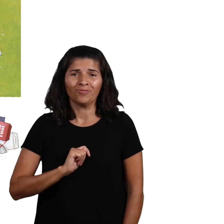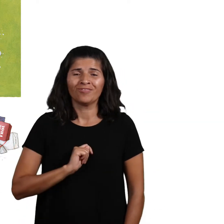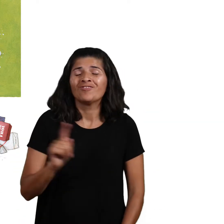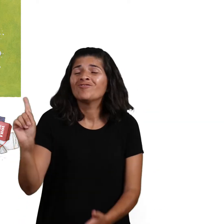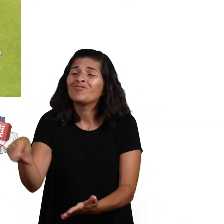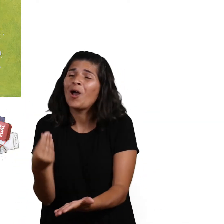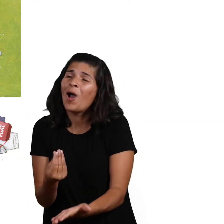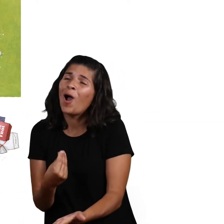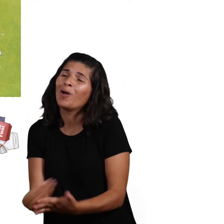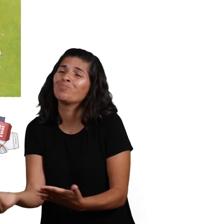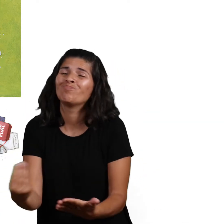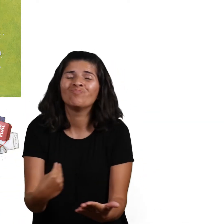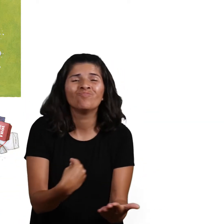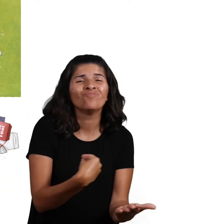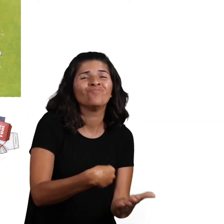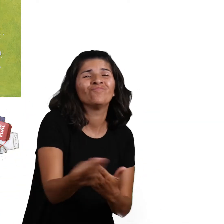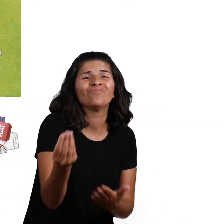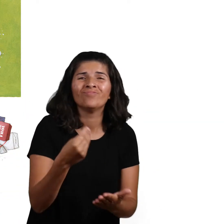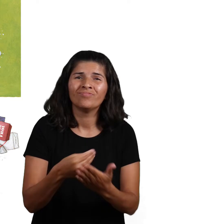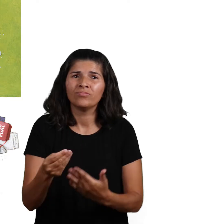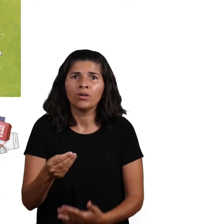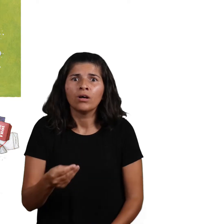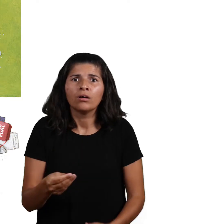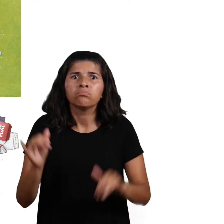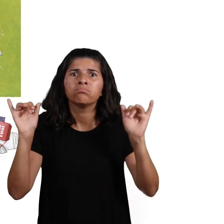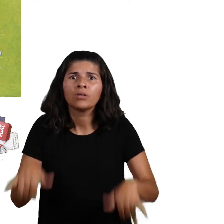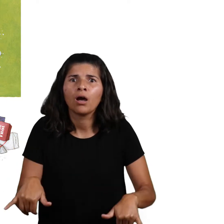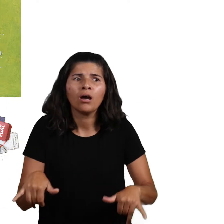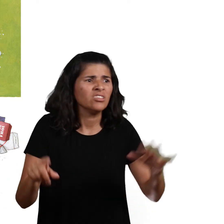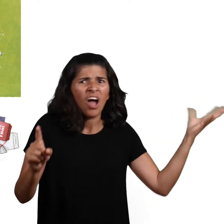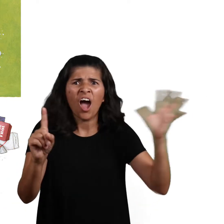They chased her while she shopped.